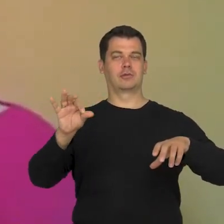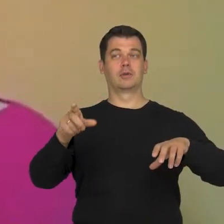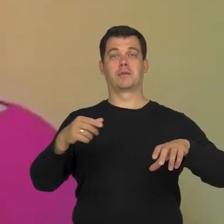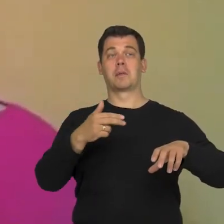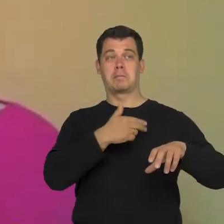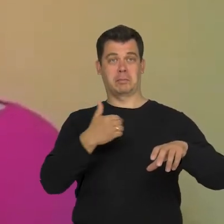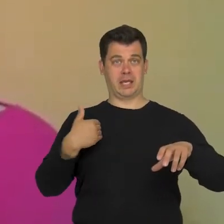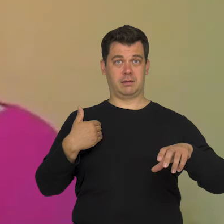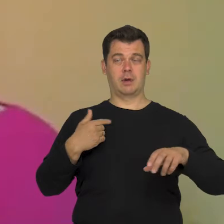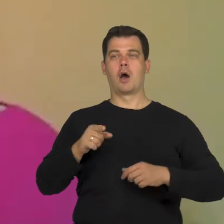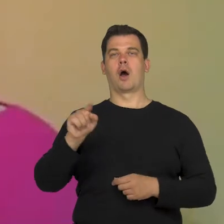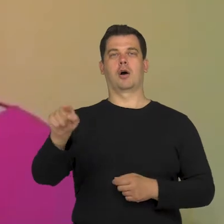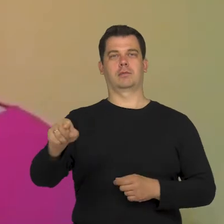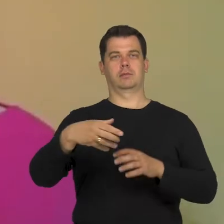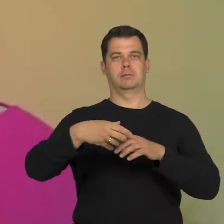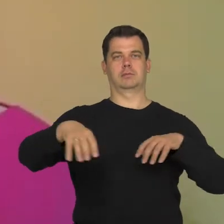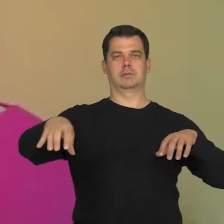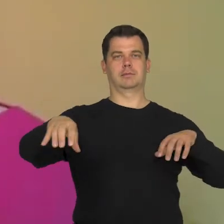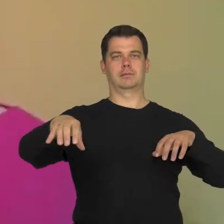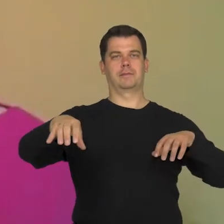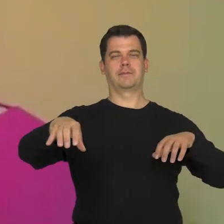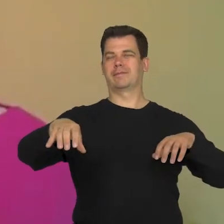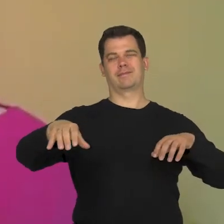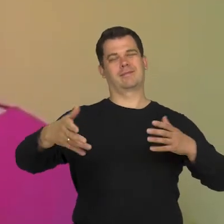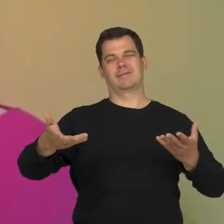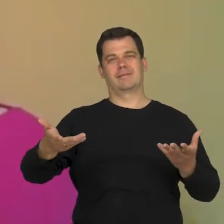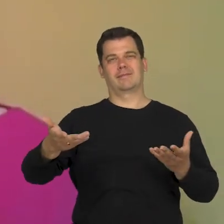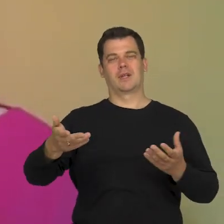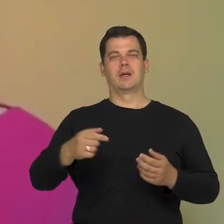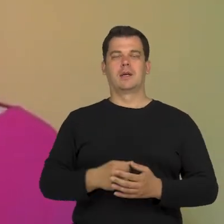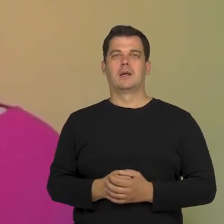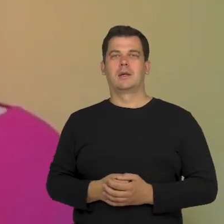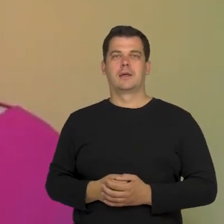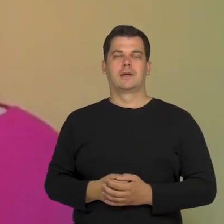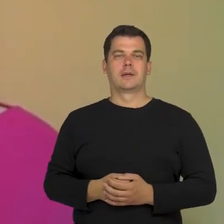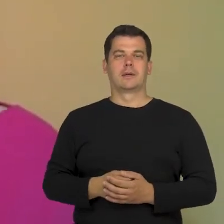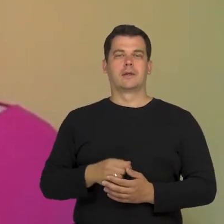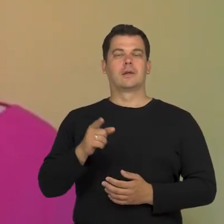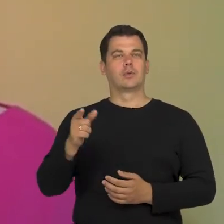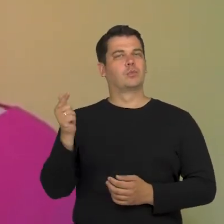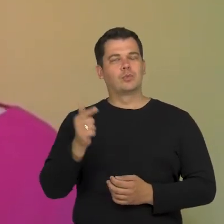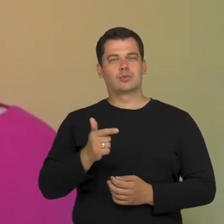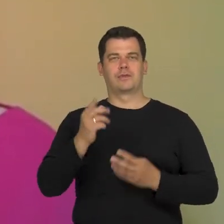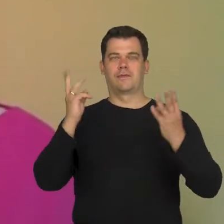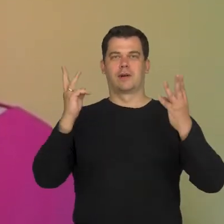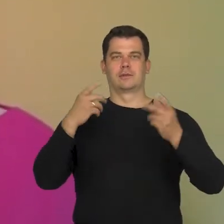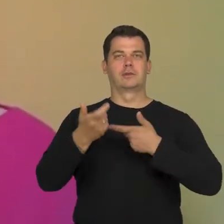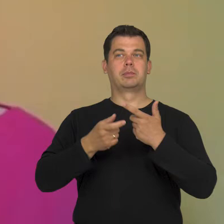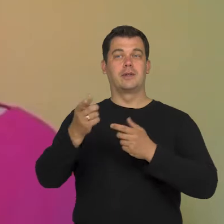For me, it is important for people to look at disability